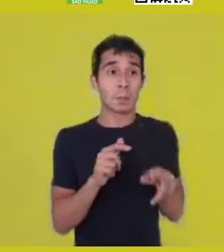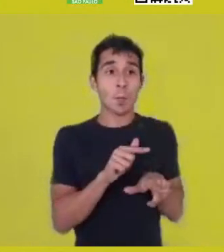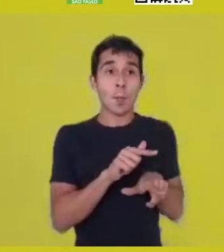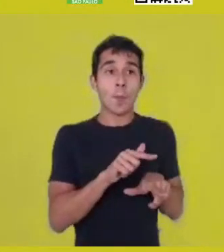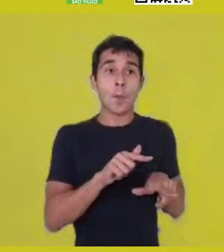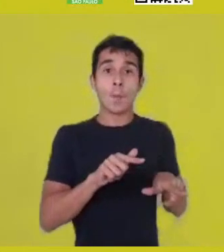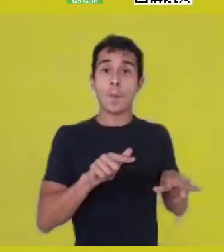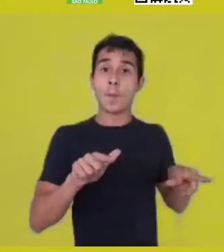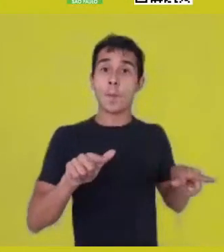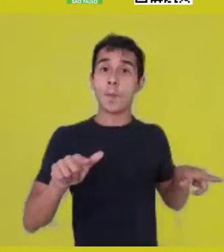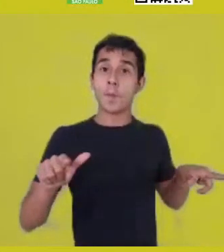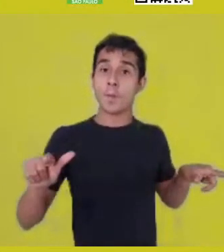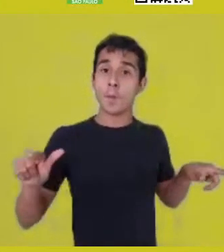overspilled by Kalunga.